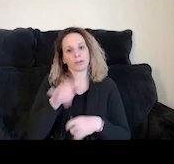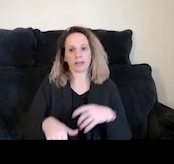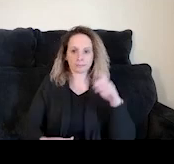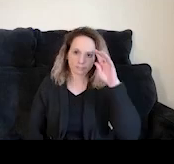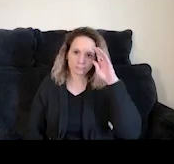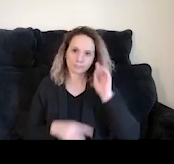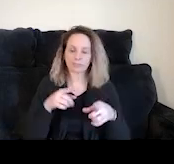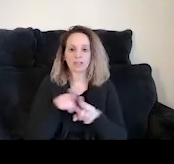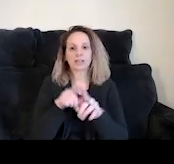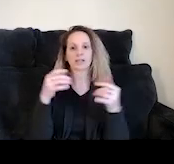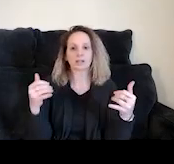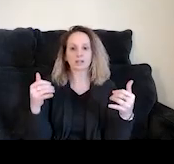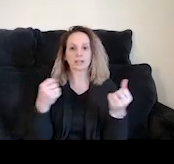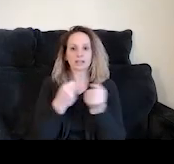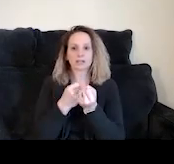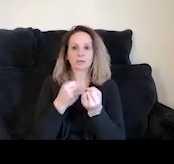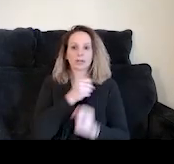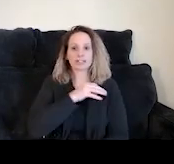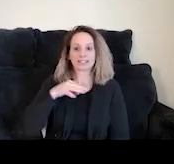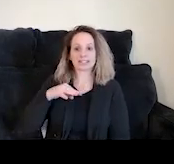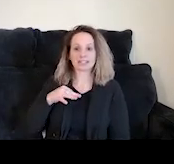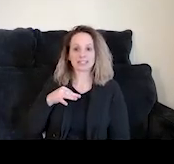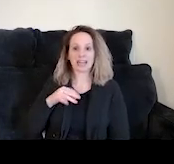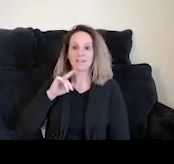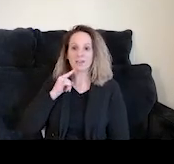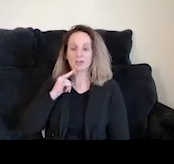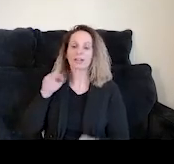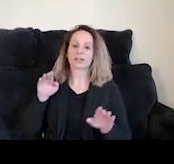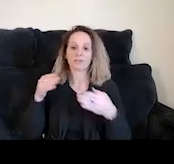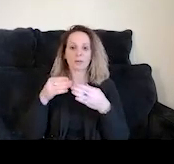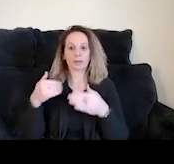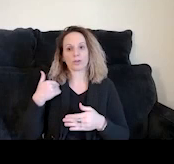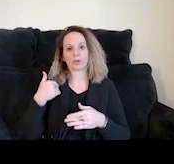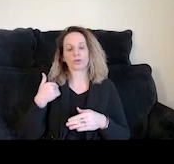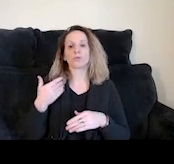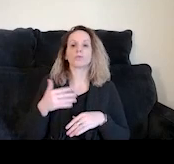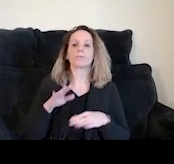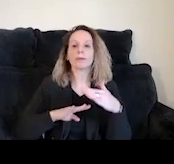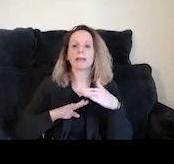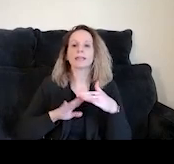And also now, supporting our staff who are crisis-focus, youth-facing, and how to support their mental health